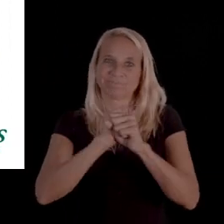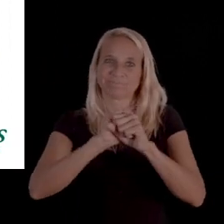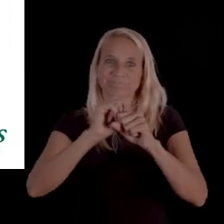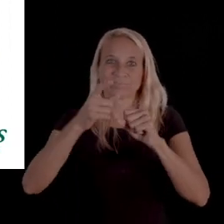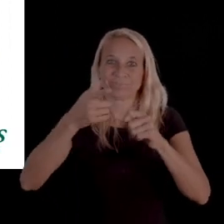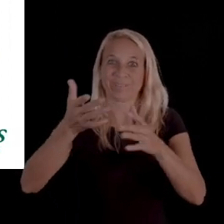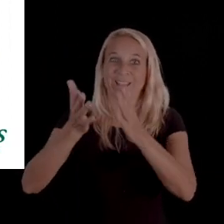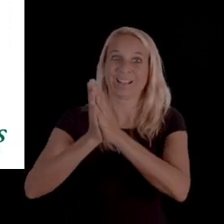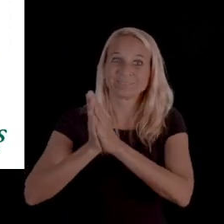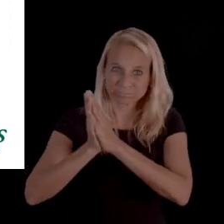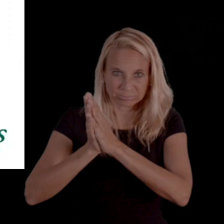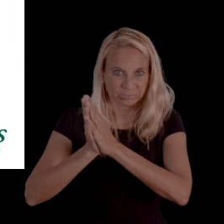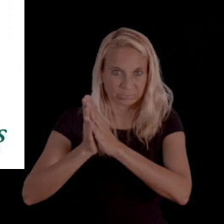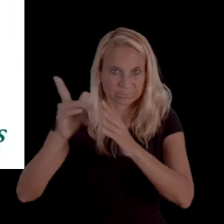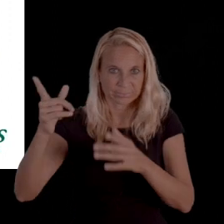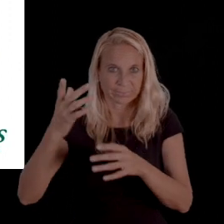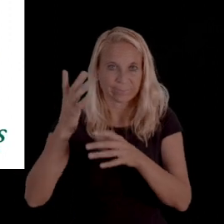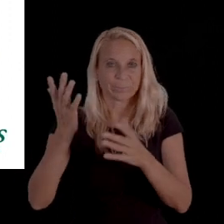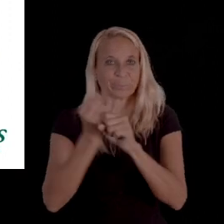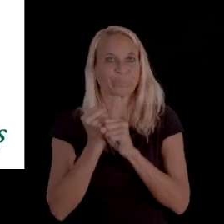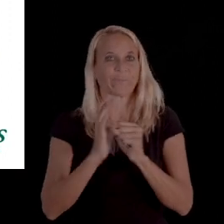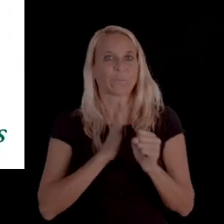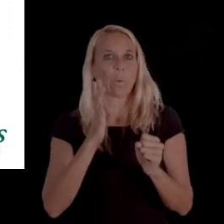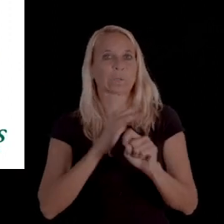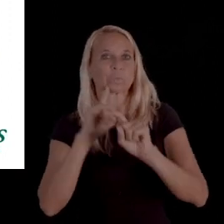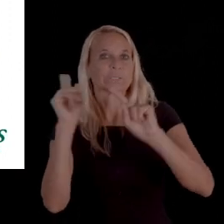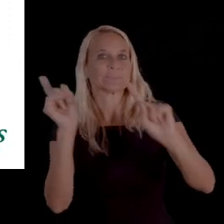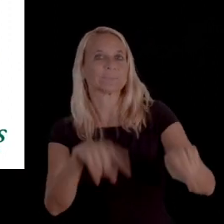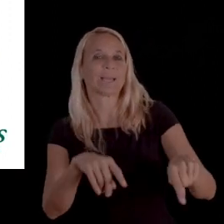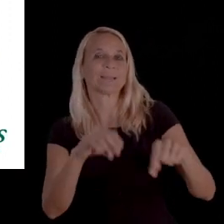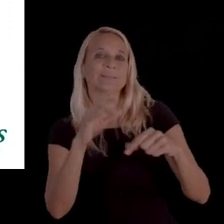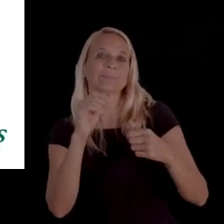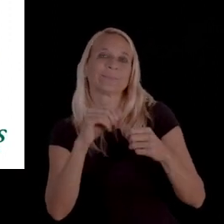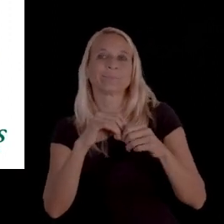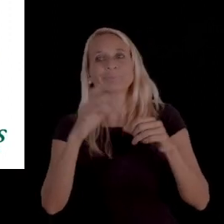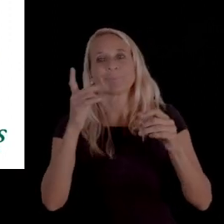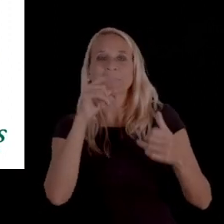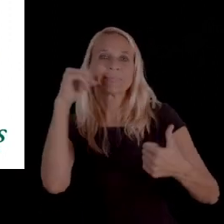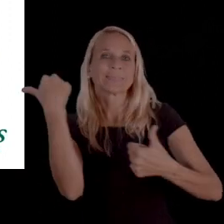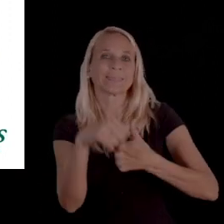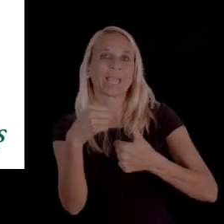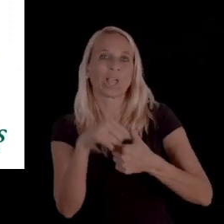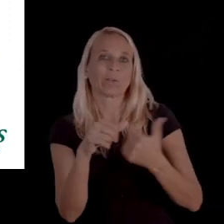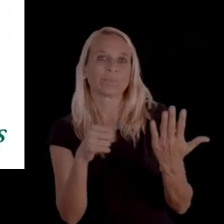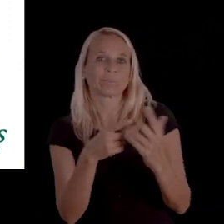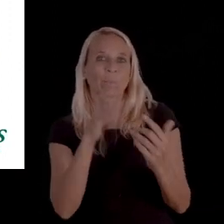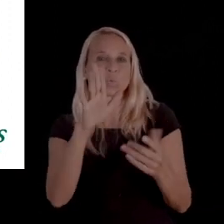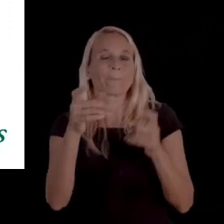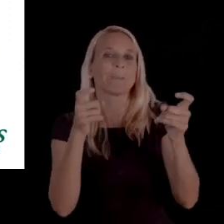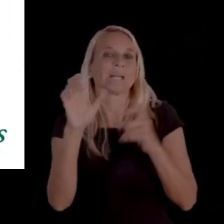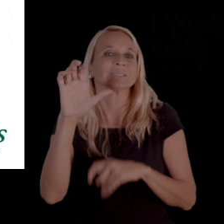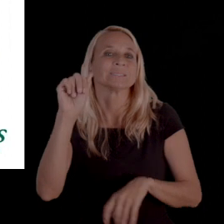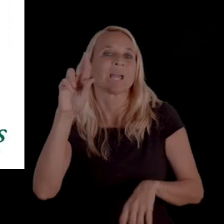and when you receive a formal response in the form of a letter from your managed care company.